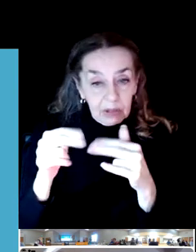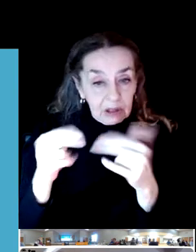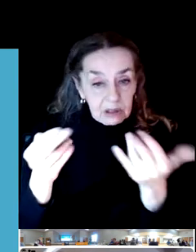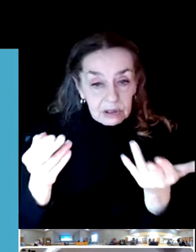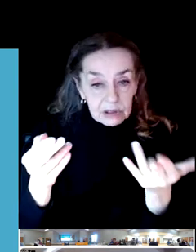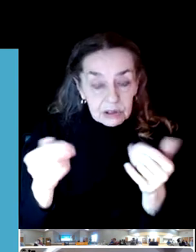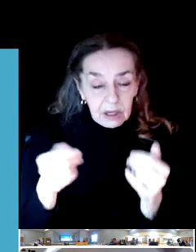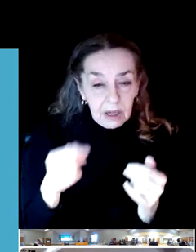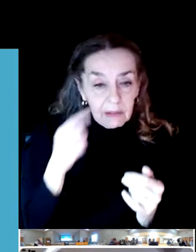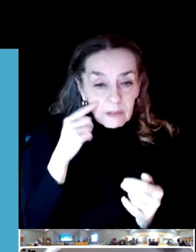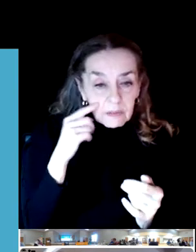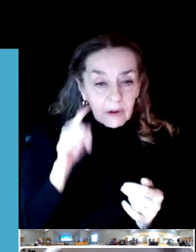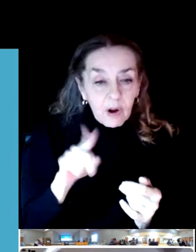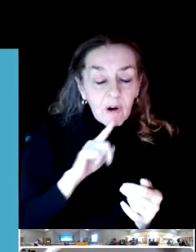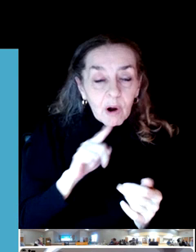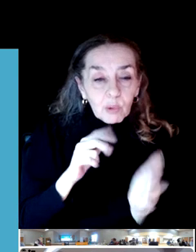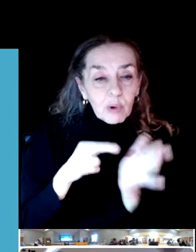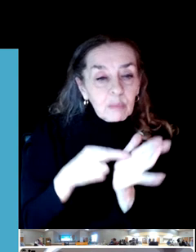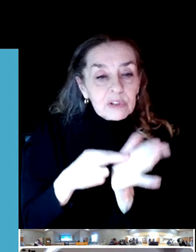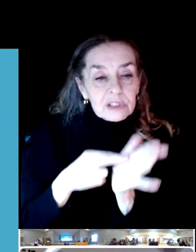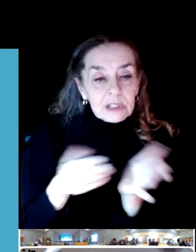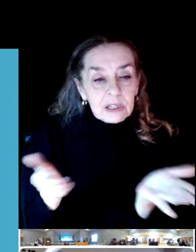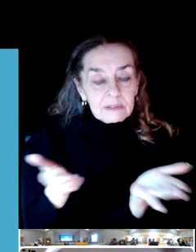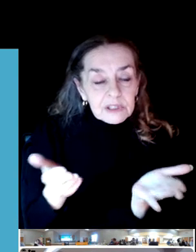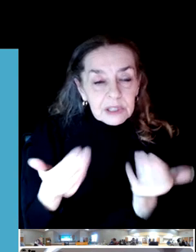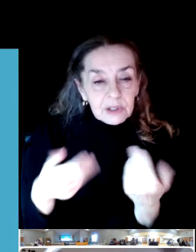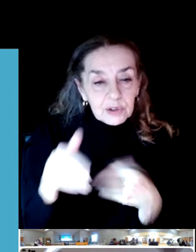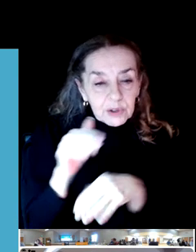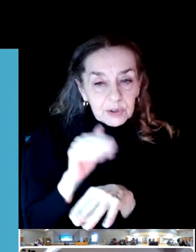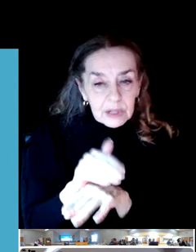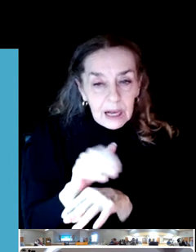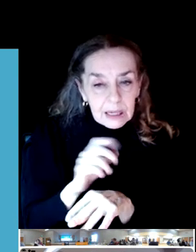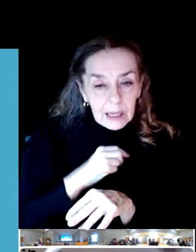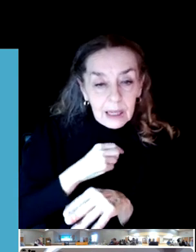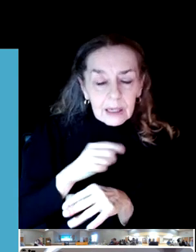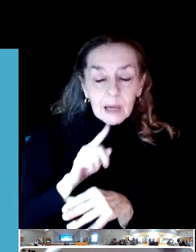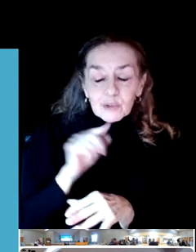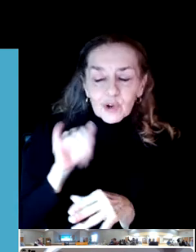here, of course, tonight. And I'm sure that they're taking notice.